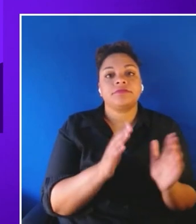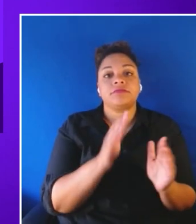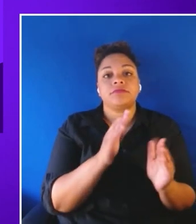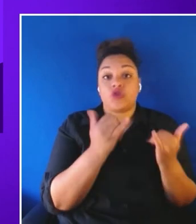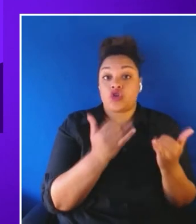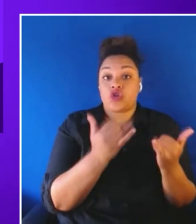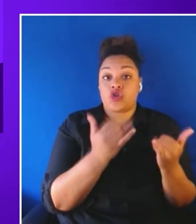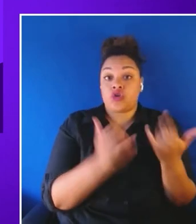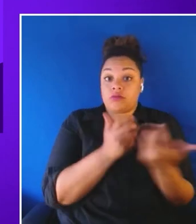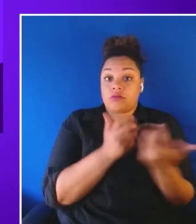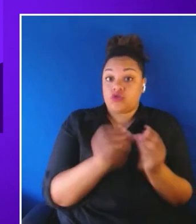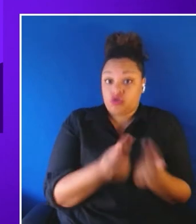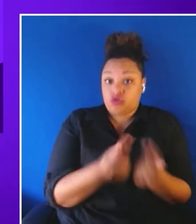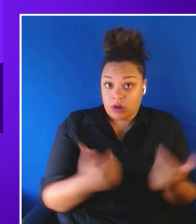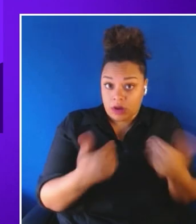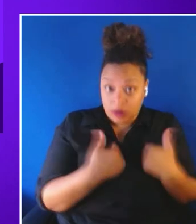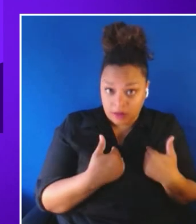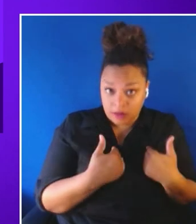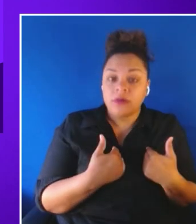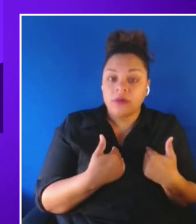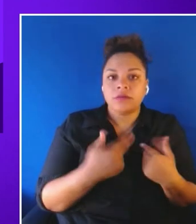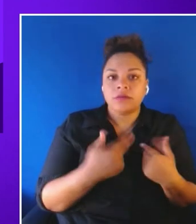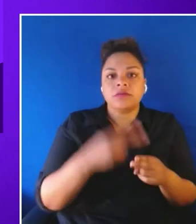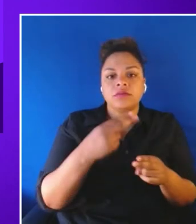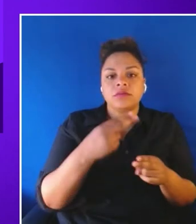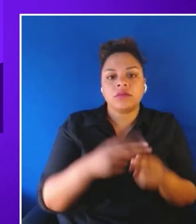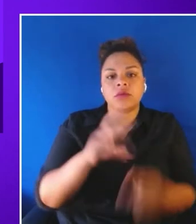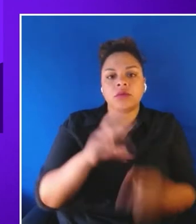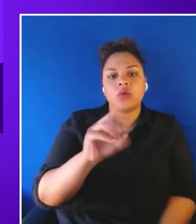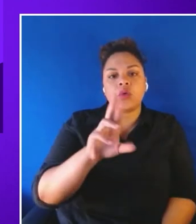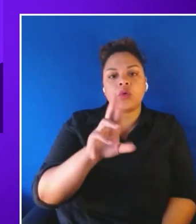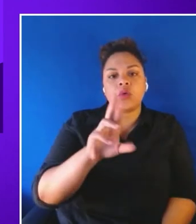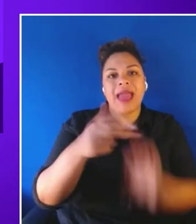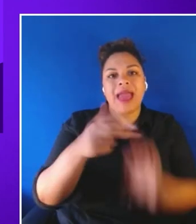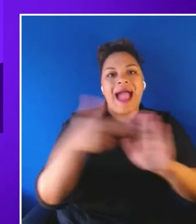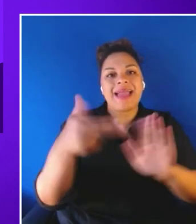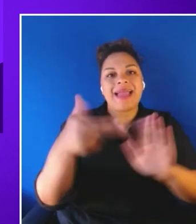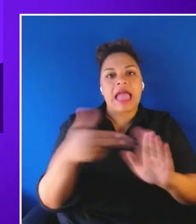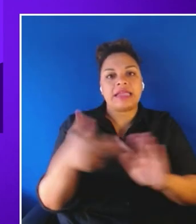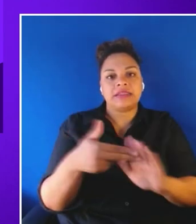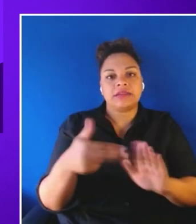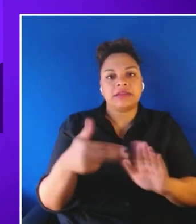There is a functionality called word highlight displayed at the bottom of the screen, which is